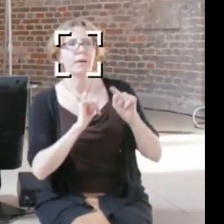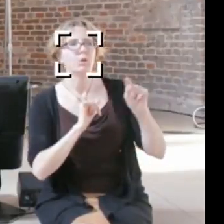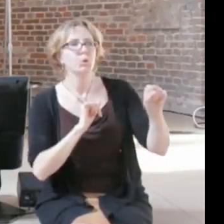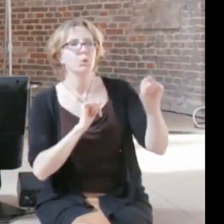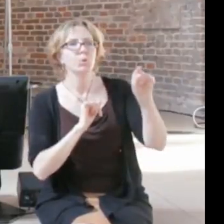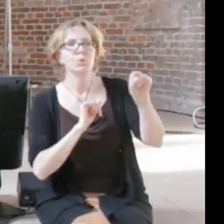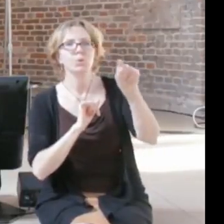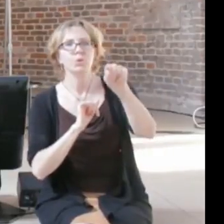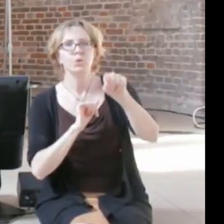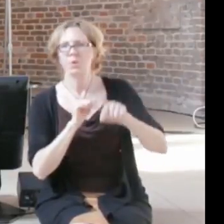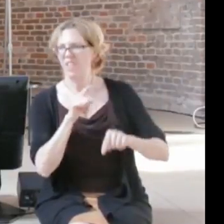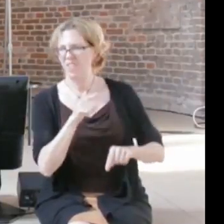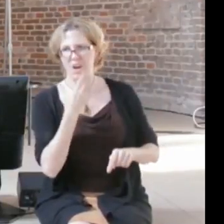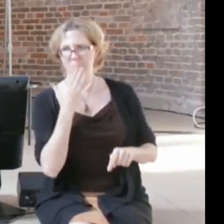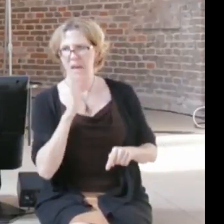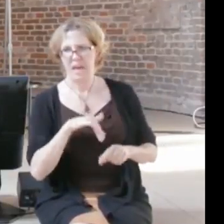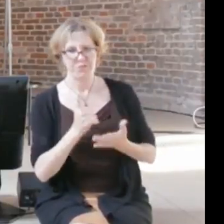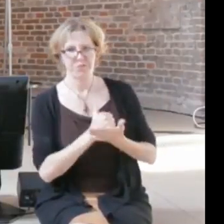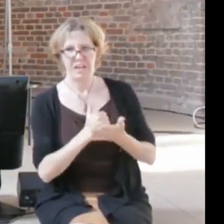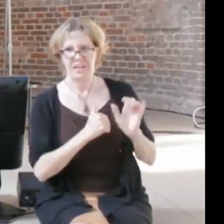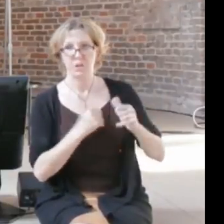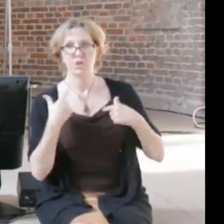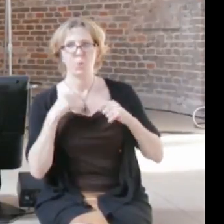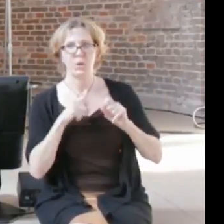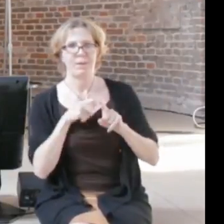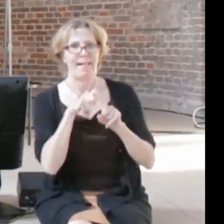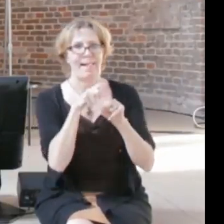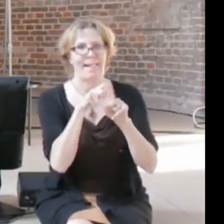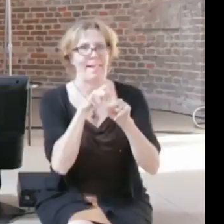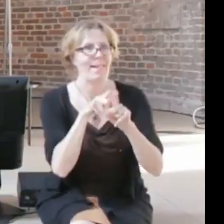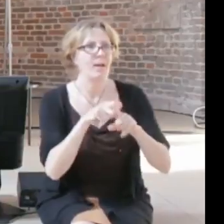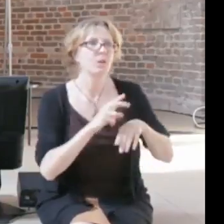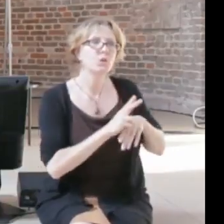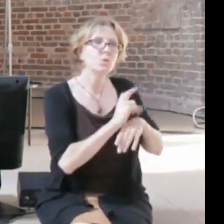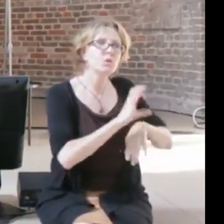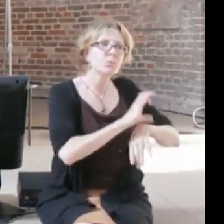they're including Facebook data into credit scores and LinkedIn data into credit scores,